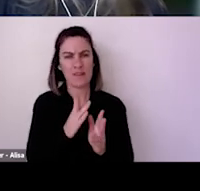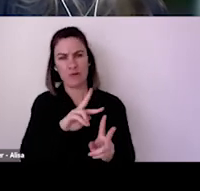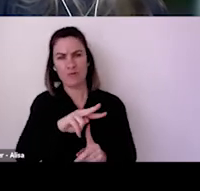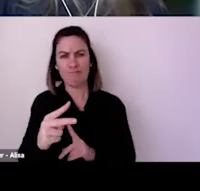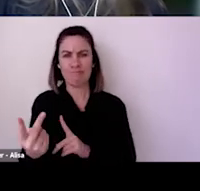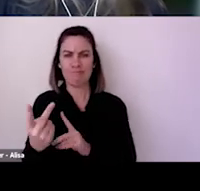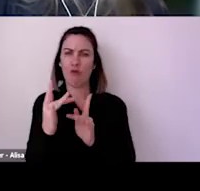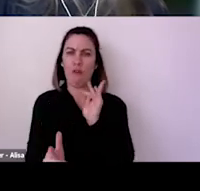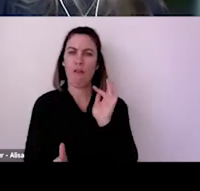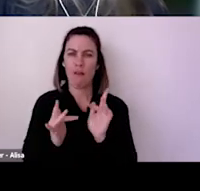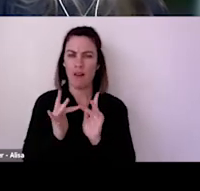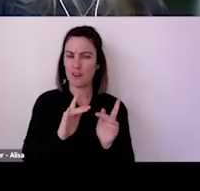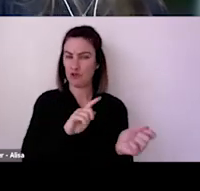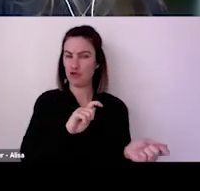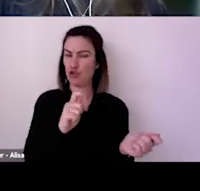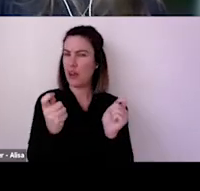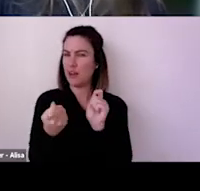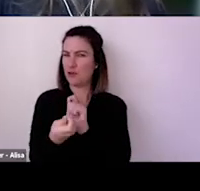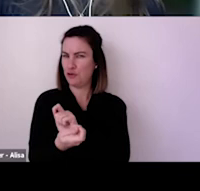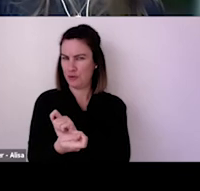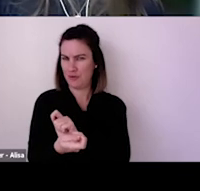of although there's never time to document things, it's so important that we don't lose the learnings from this time.